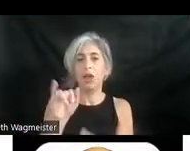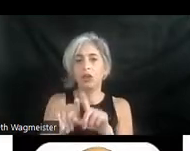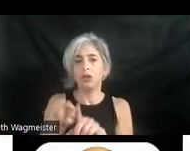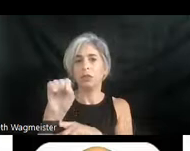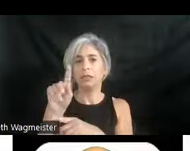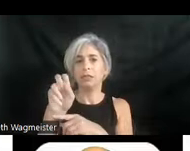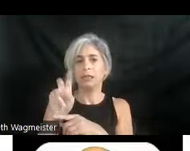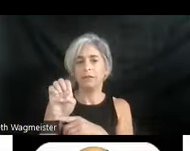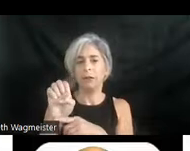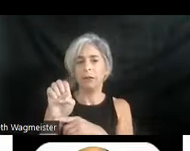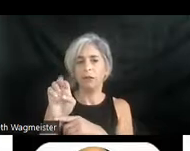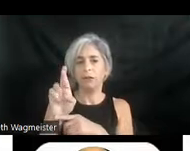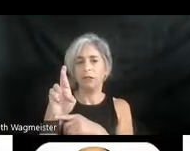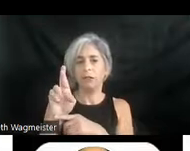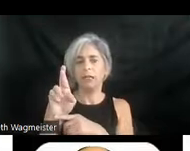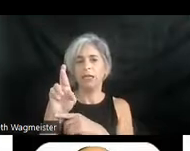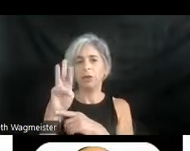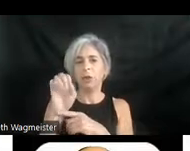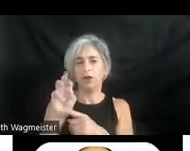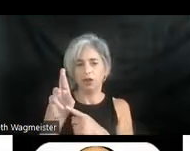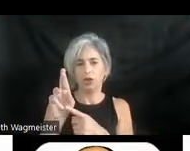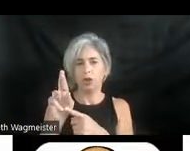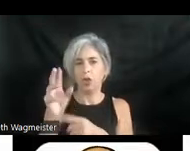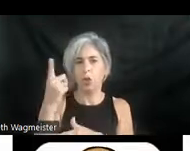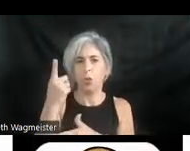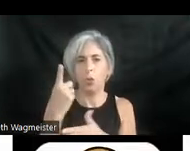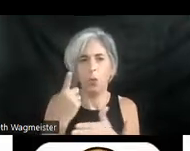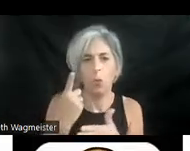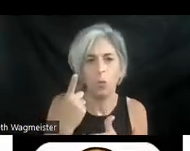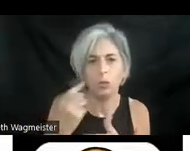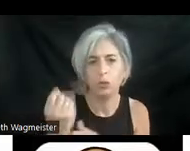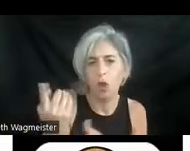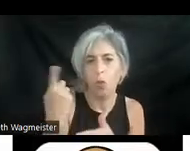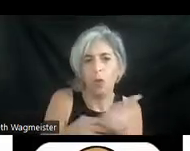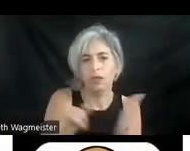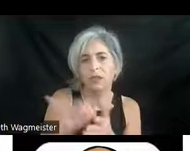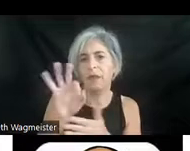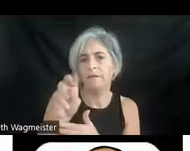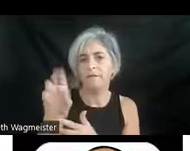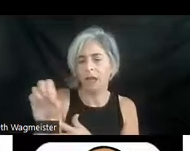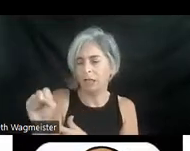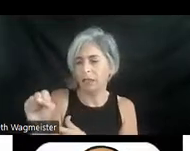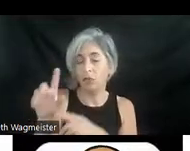fuss. You can get that as a standalone music video with no description but he wanted it